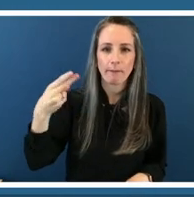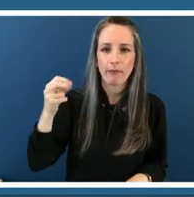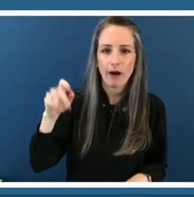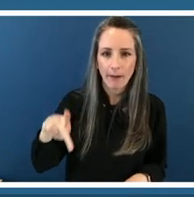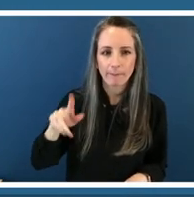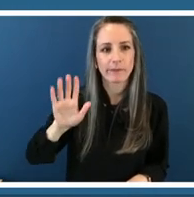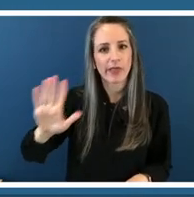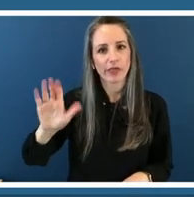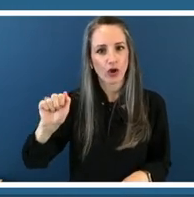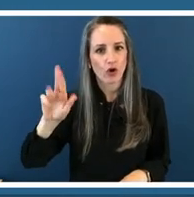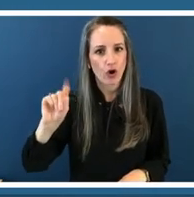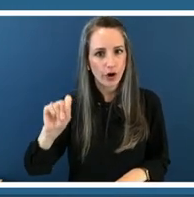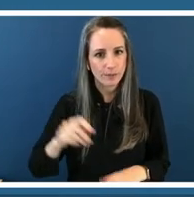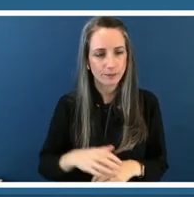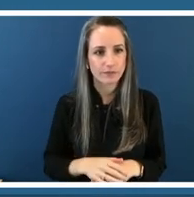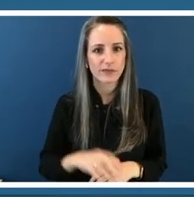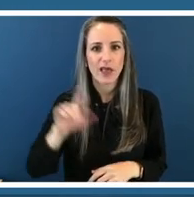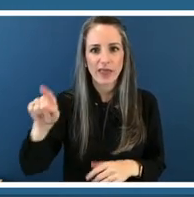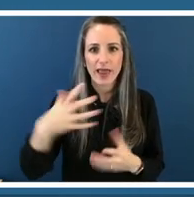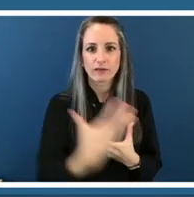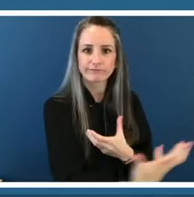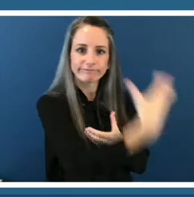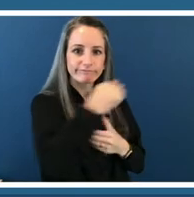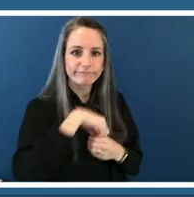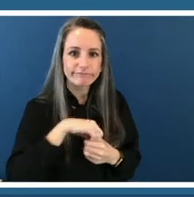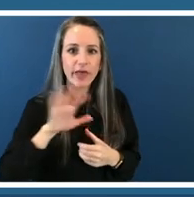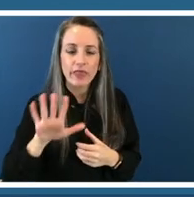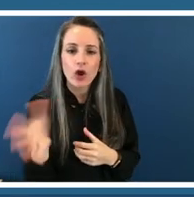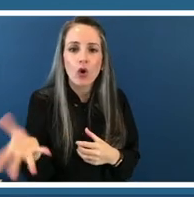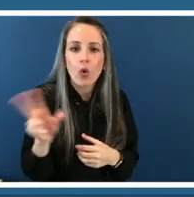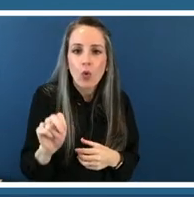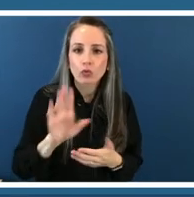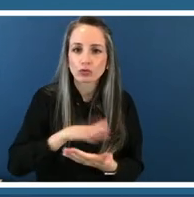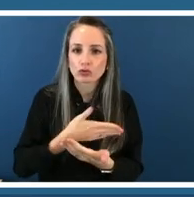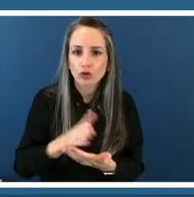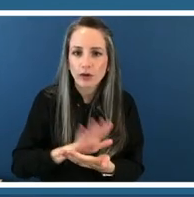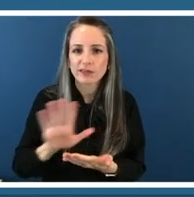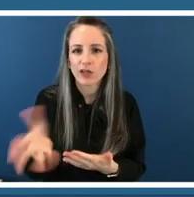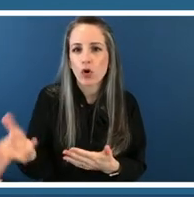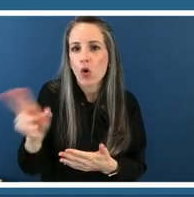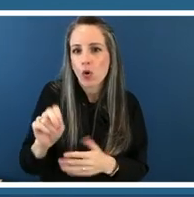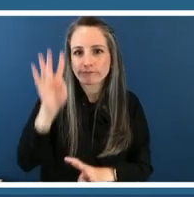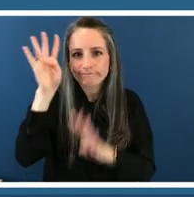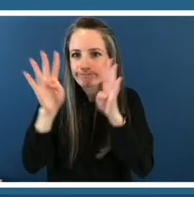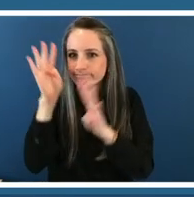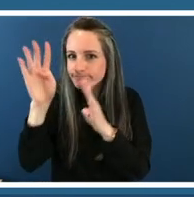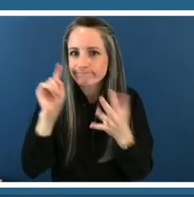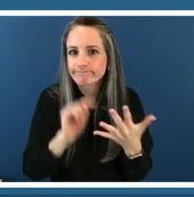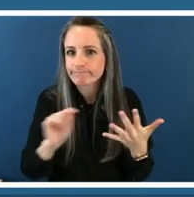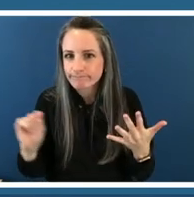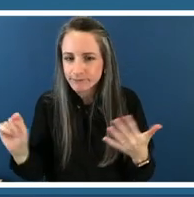include into their own songs and pieces so a lot of the different art forms that